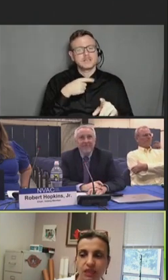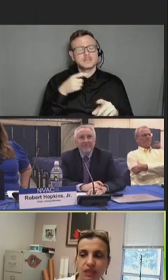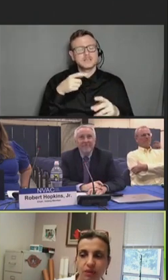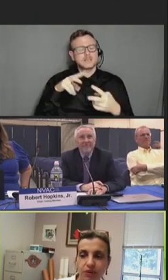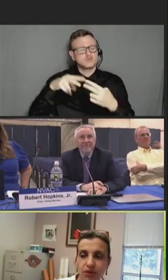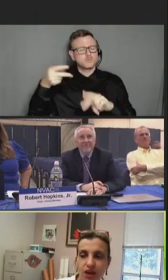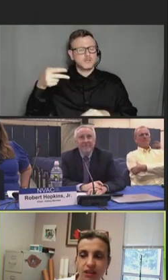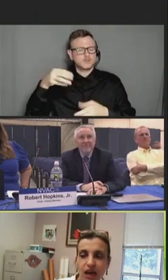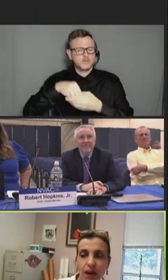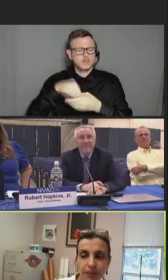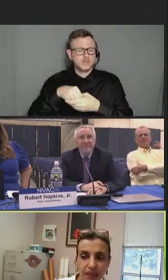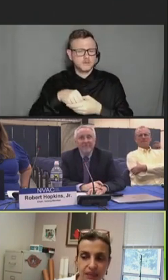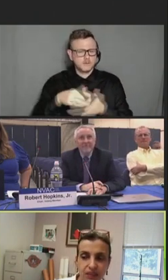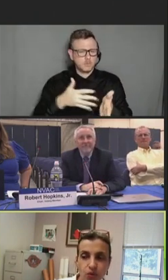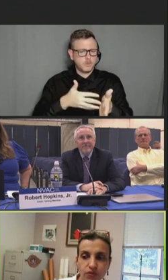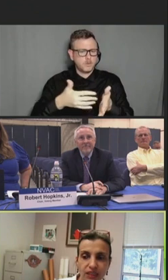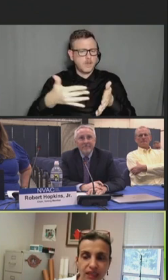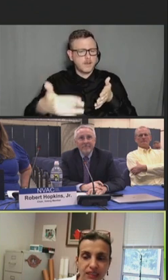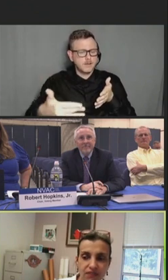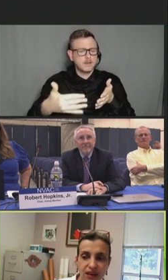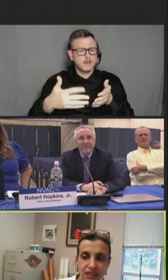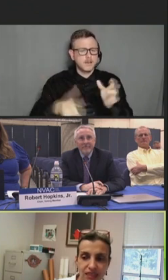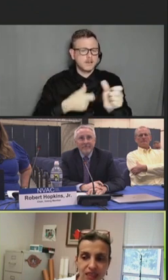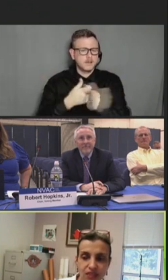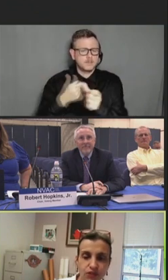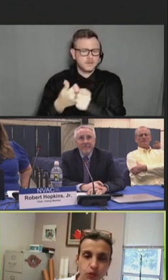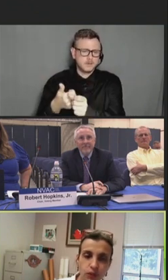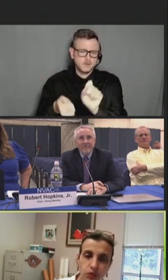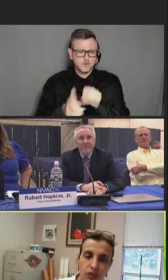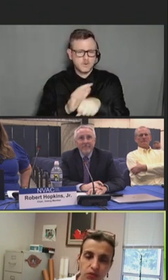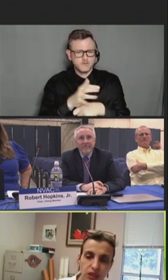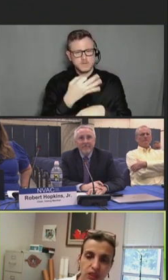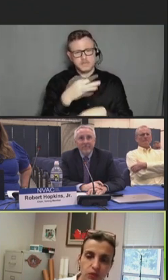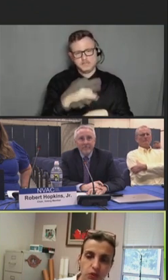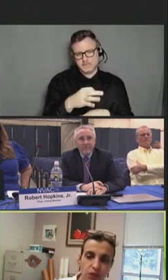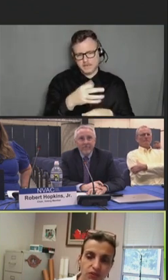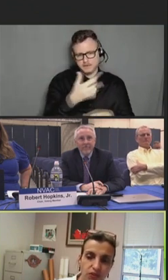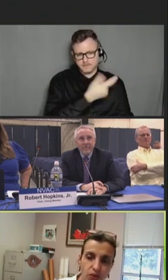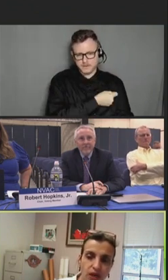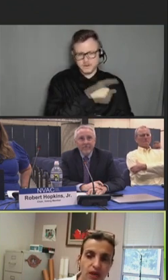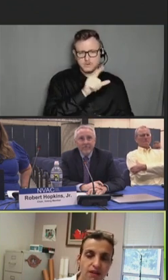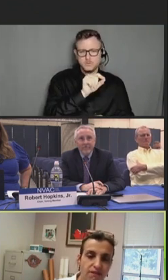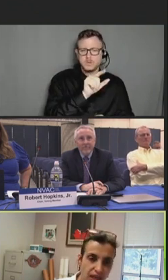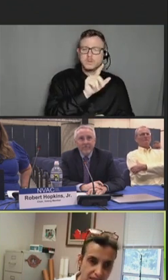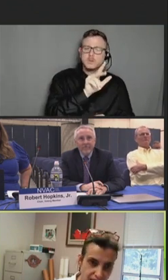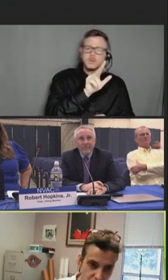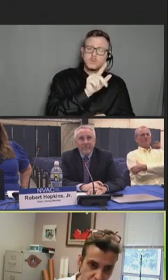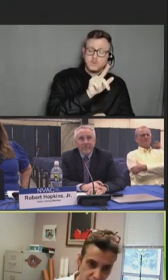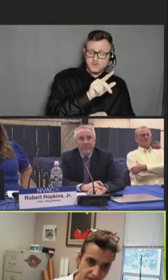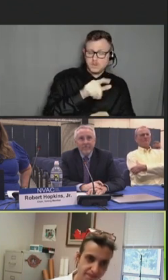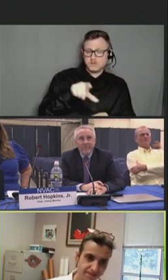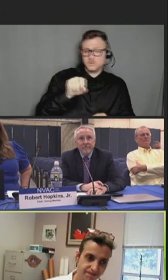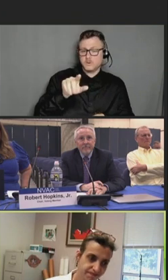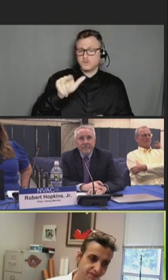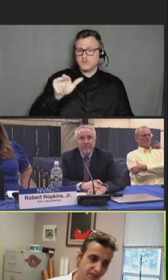in the periodic updated COVID-19 vaccines for the 2023-2024 vaccination. Thank you.